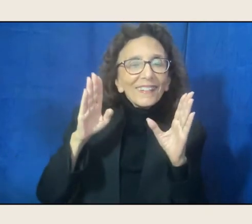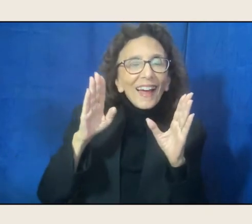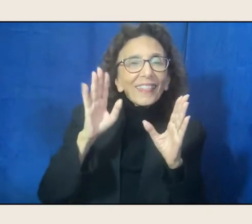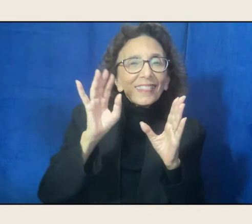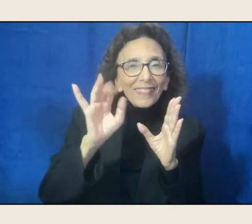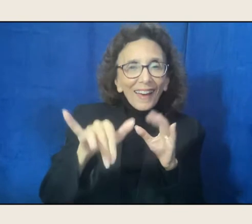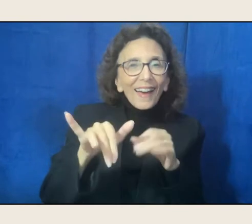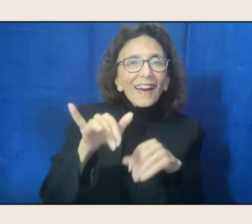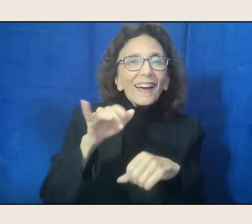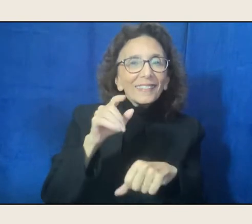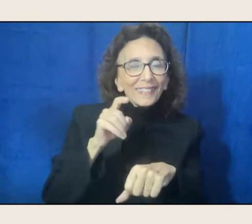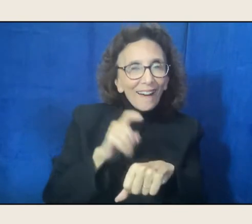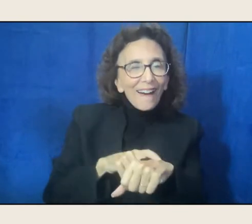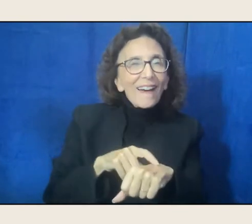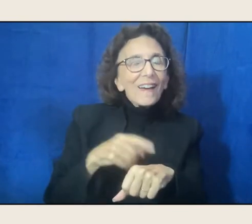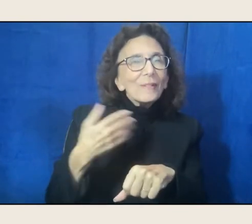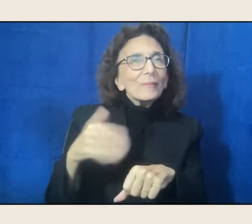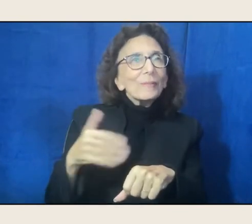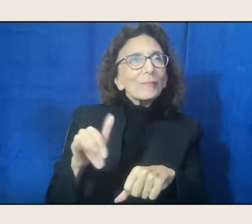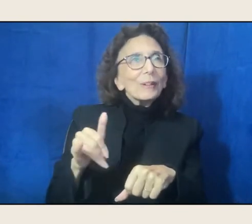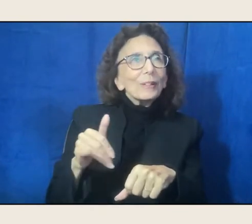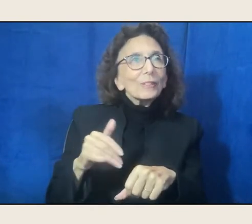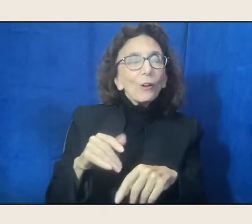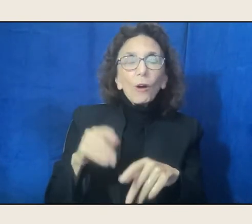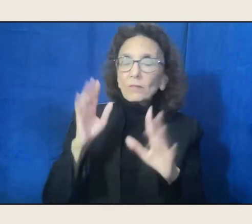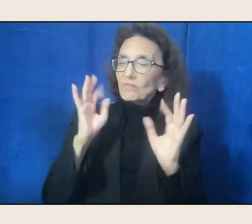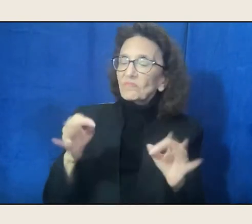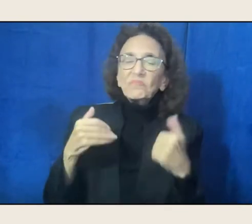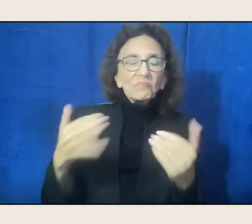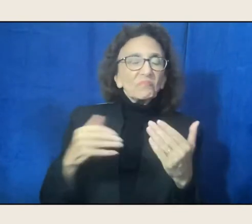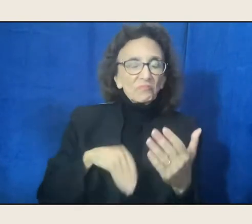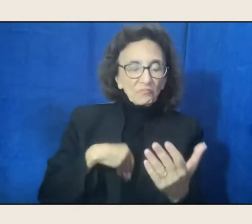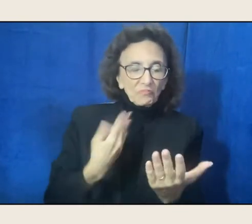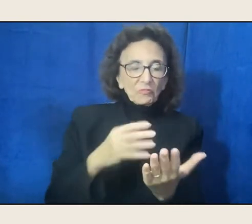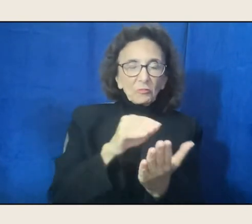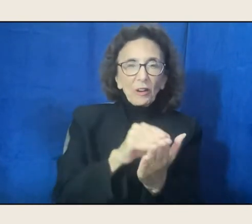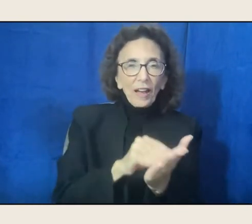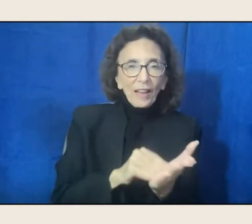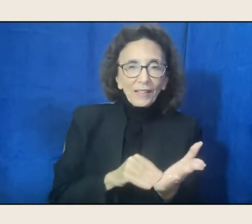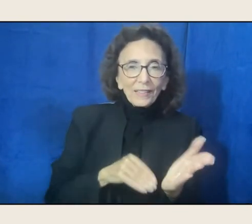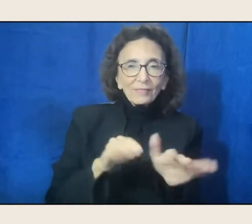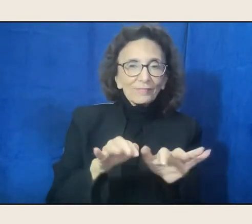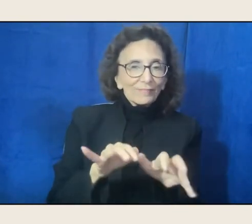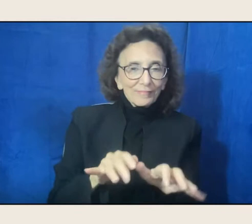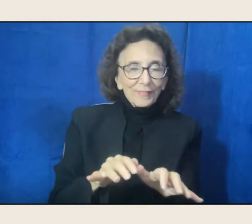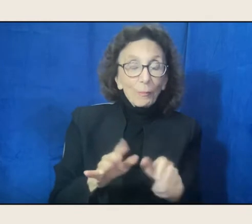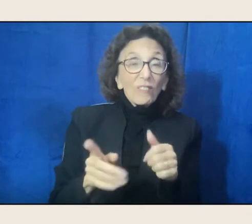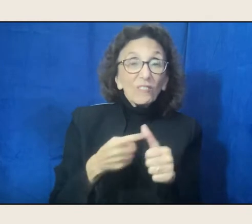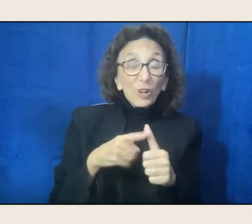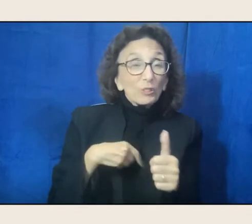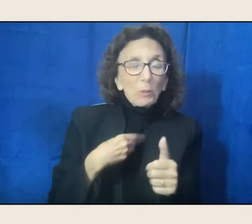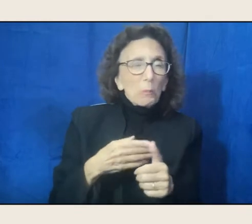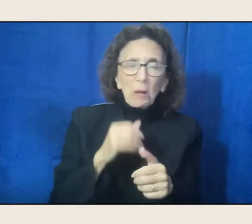and I started writing. I just started writing. The first stuff wasn't great, but poetry took over.